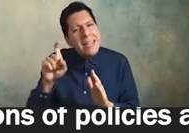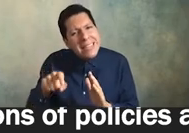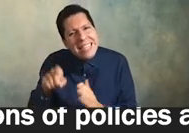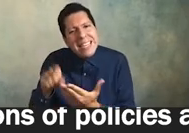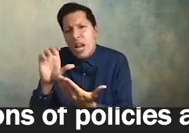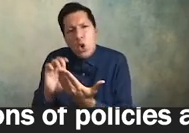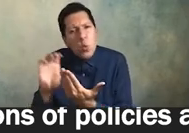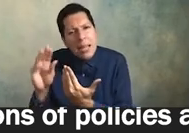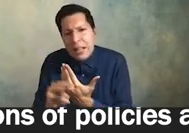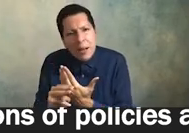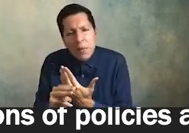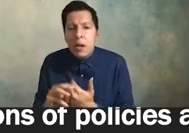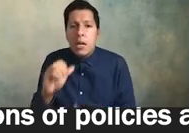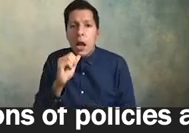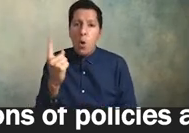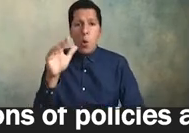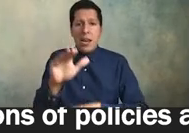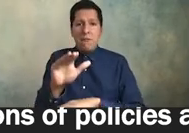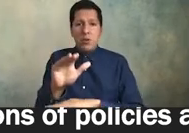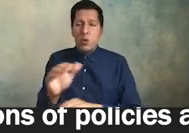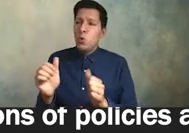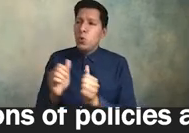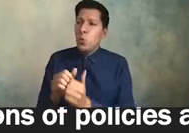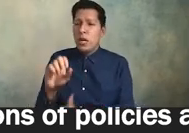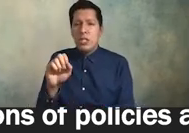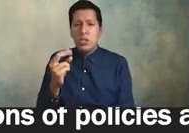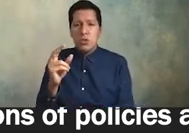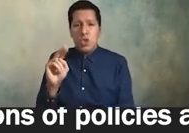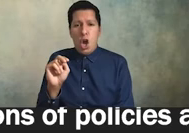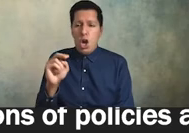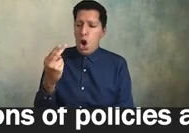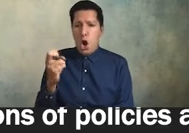about a one-off afternoon with Shaun harper they ain't gonna do it you need a whole curriculum